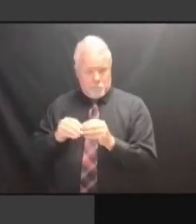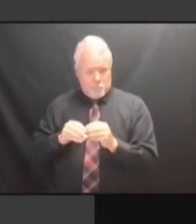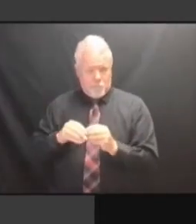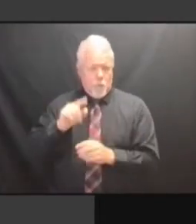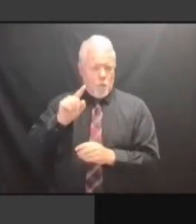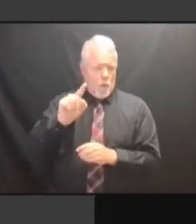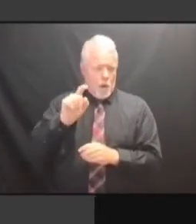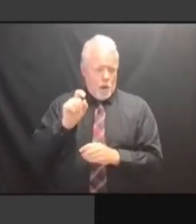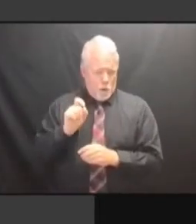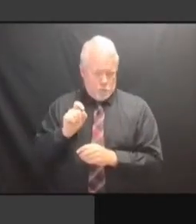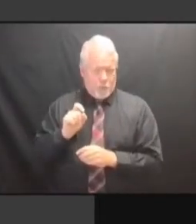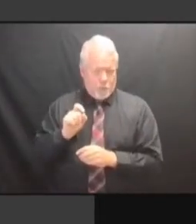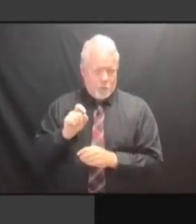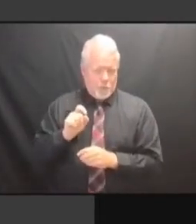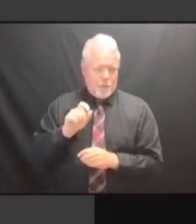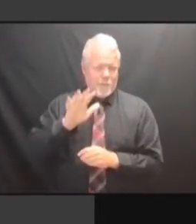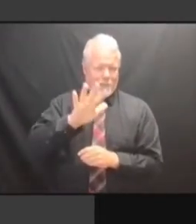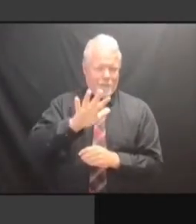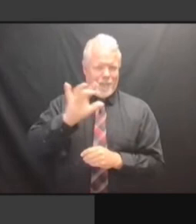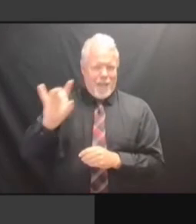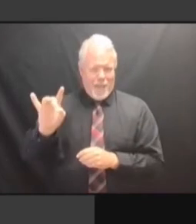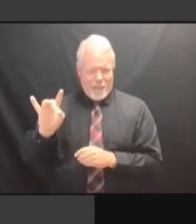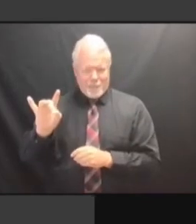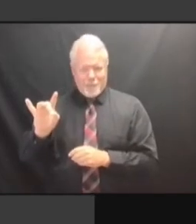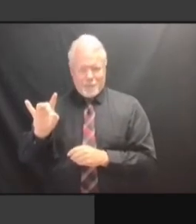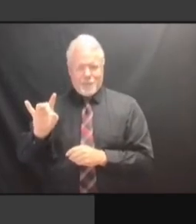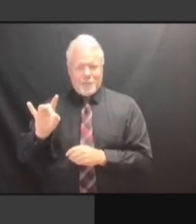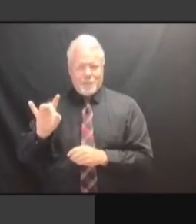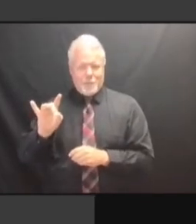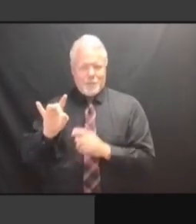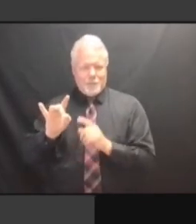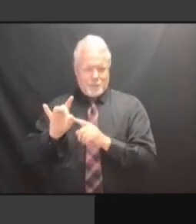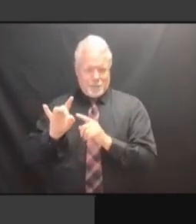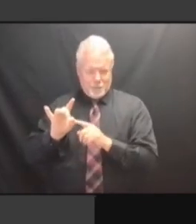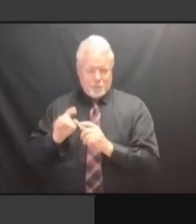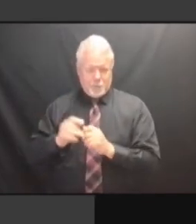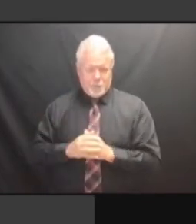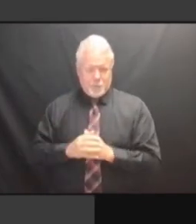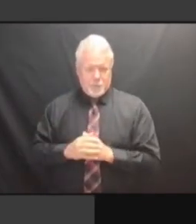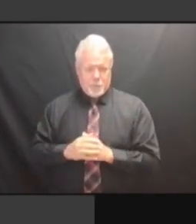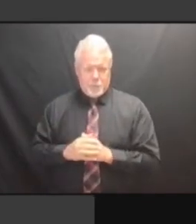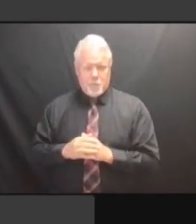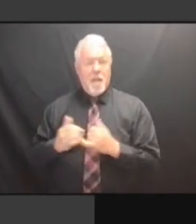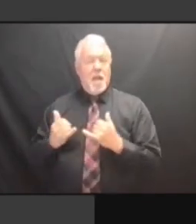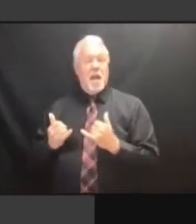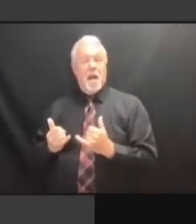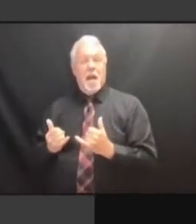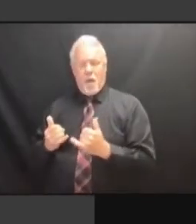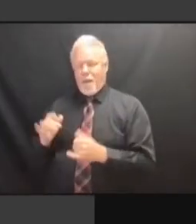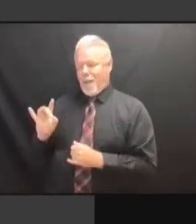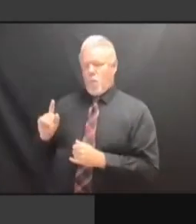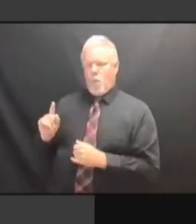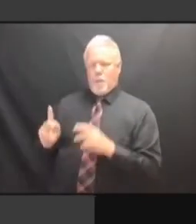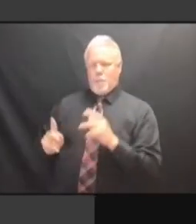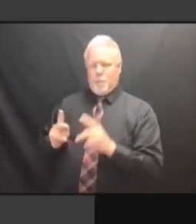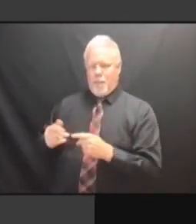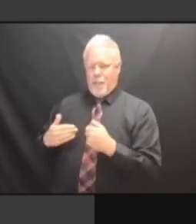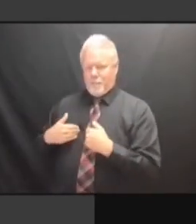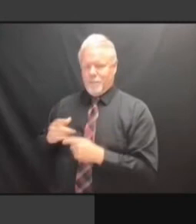CURRENTLY WE HAVE 81 PEOPLE CURRENTLY. CURRENTLY. CURRENTLY. AND CURRENTLY. AND WE CURRENTLY. AND WE UNDERSTAND CURRENTLY. AND WE UNDERSTAND THAT CURRENTLY. AND WE UNDERSTAND THAT GIVES CURRENTLY. AND WE UNDERSTAND THAT GIVES US AND WE UNDERSTAND THAT GIVES US AND WE UNDERSTAND THAT GIVES US ROOM AND WE UNDERSTAND THAT GIVES US ROOM FOR AND WE UNDERSTAND THAT GIVES US ROOM FOR GROWTH, AND WE UNDERSTAND THAT GIVES US ROOM FOR GROWTH, FOR AND WE UNDERSTAND THAT GIVES US ROOM FOR GROWTH, FOR PUBLIC ROOM FOR GROWTH, FOR PUBLIC ROOM FOR GROWTH, FOR PUBLIC FINANCING.